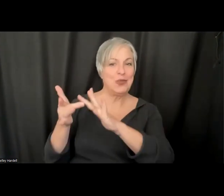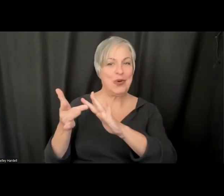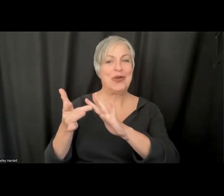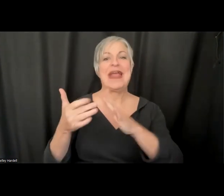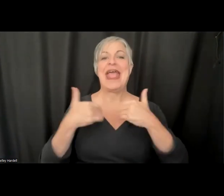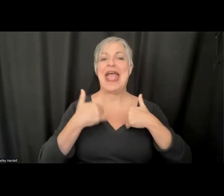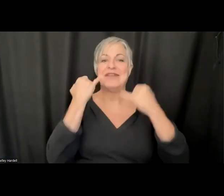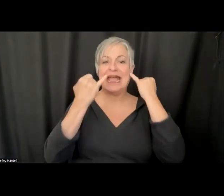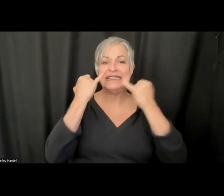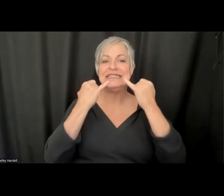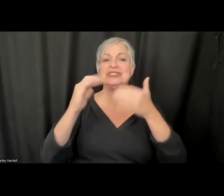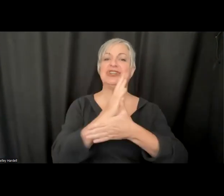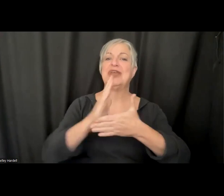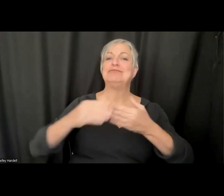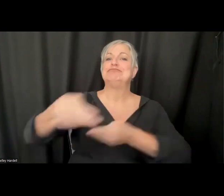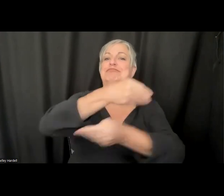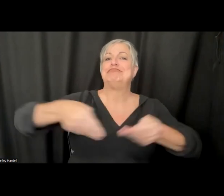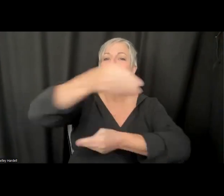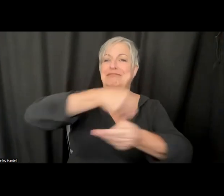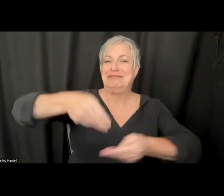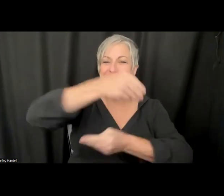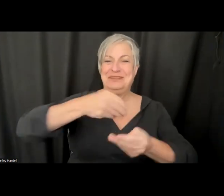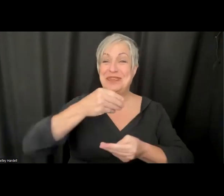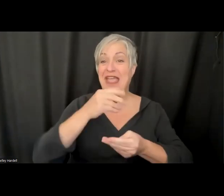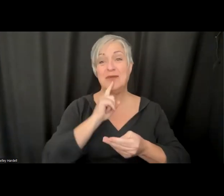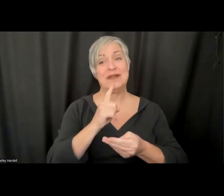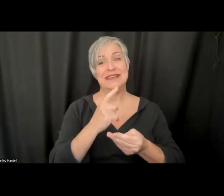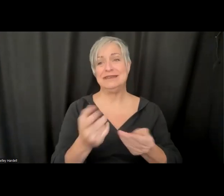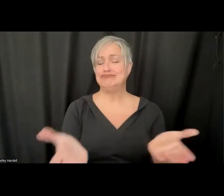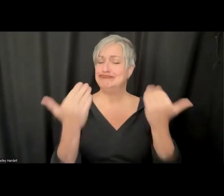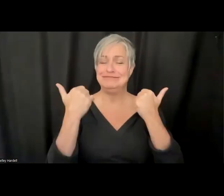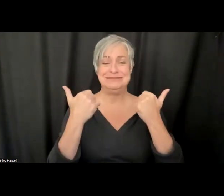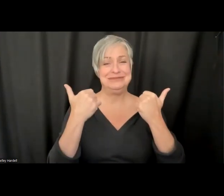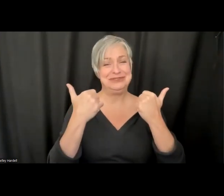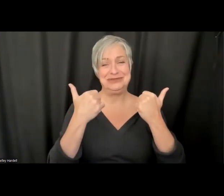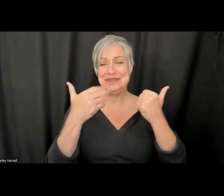the group, and we invite participation, of course. With